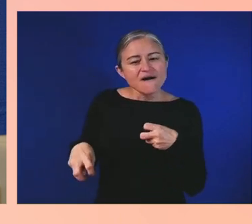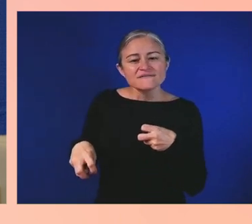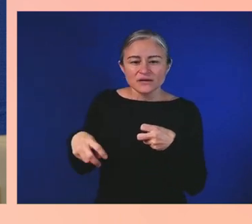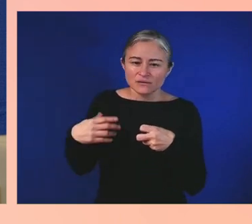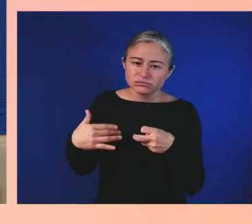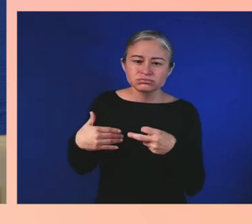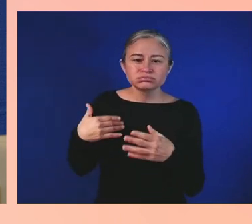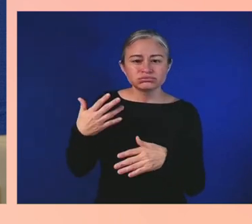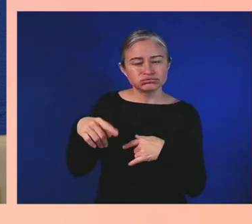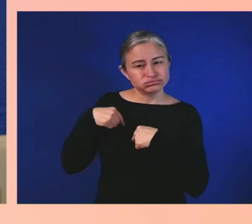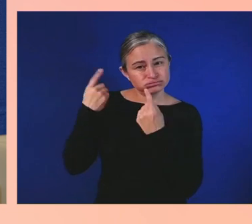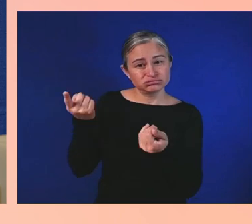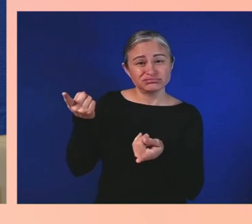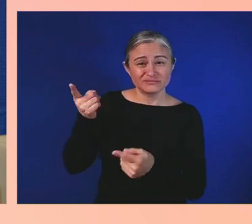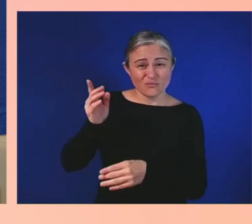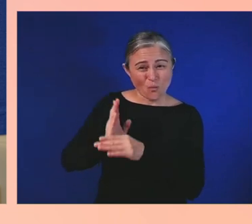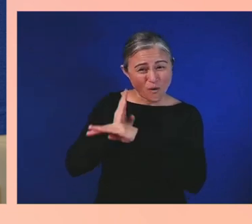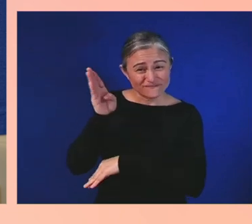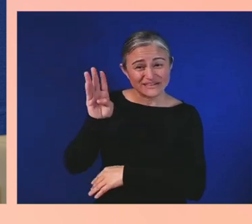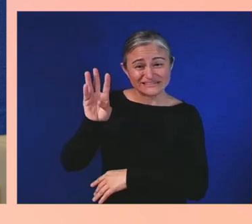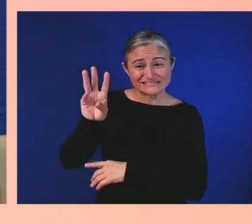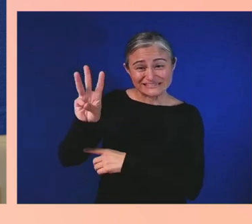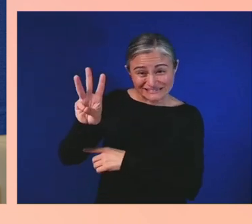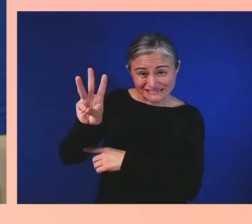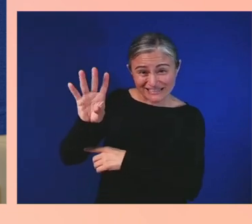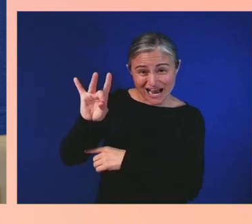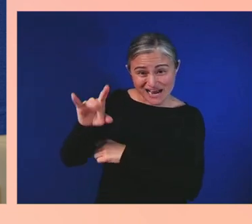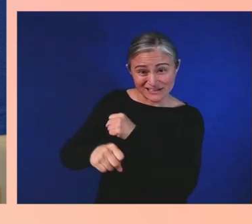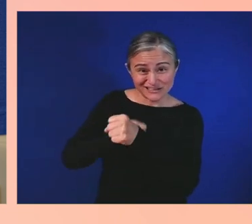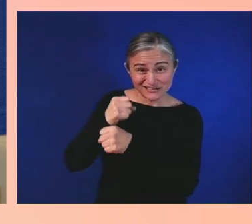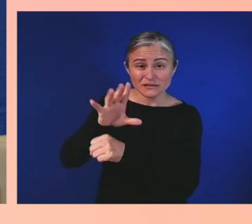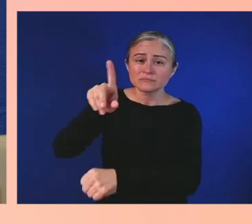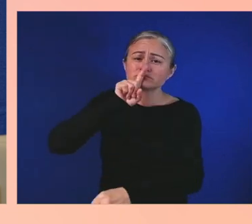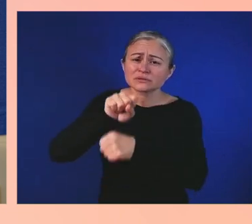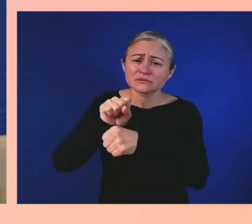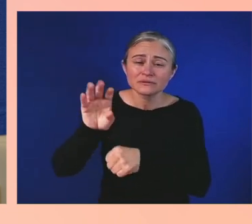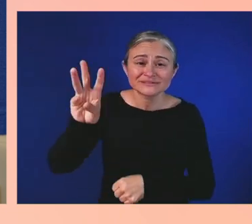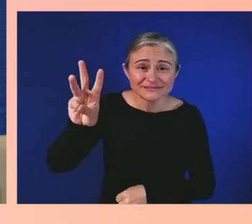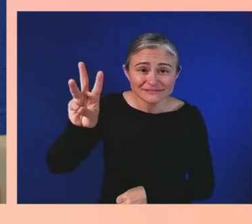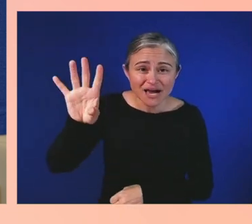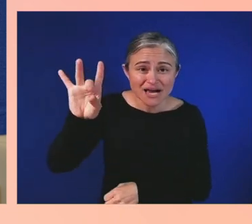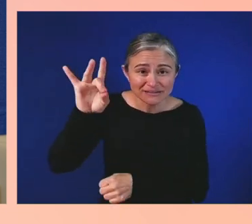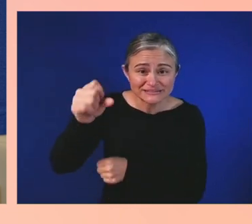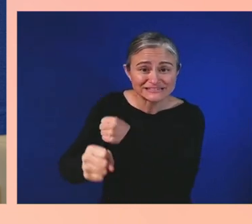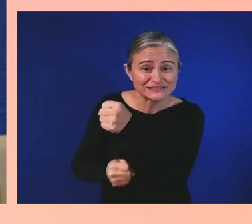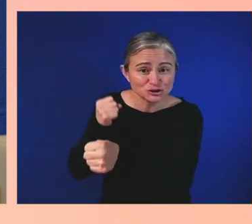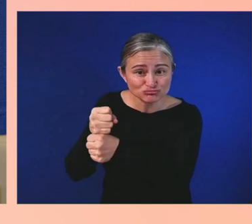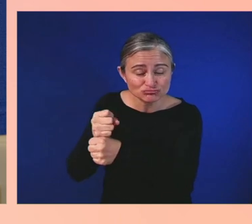Yes. The family has no closure. With all the evidence,